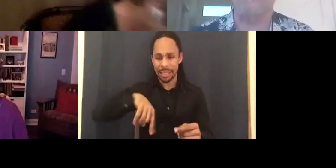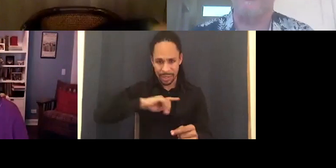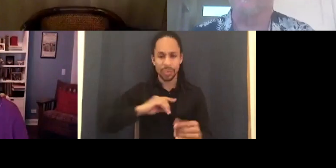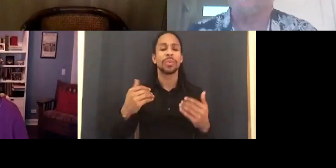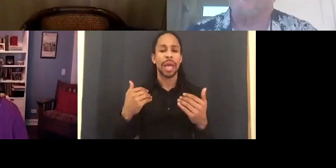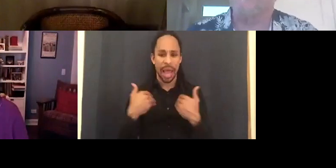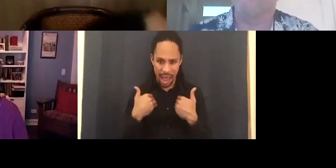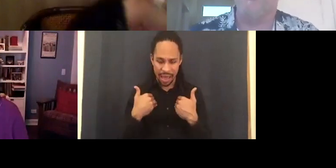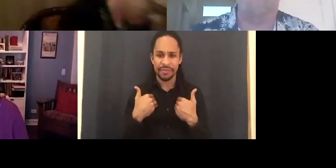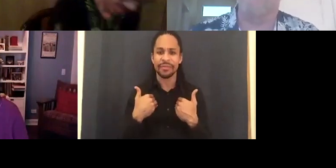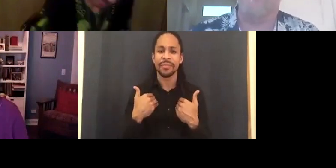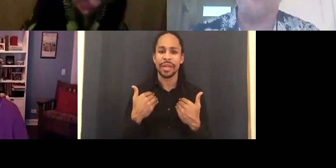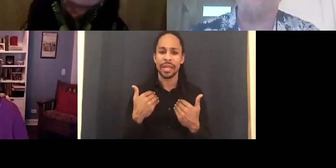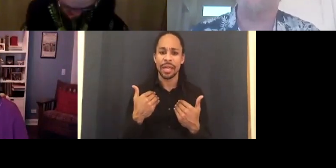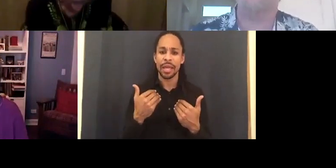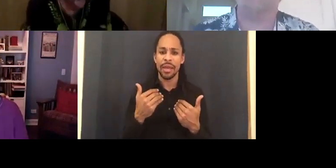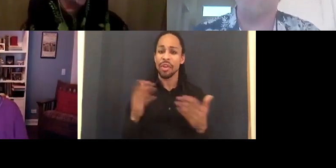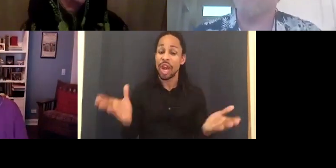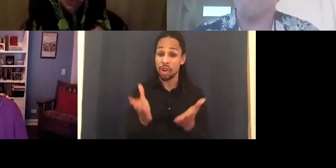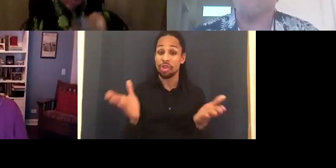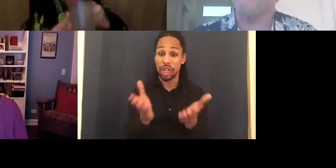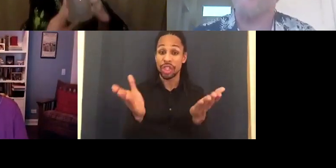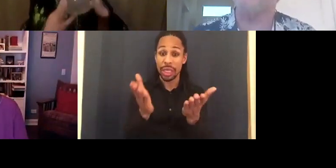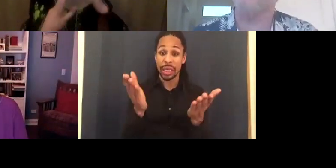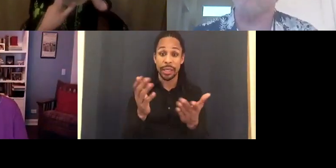week. To follow up on that, what are you